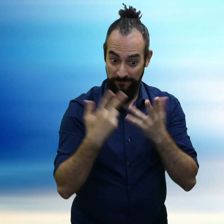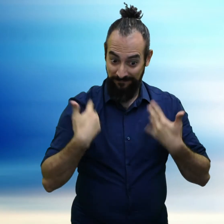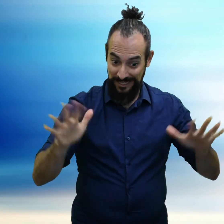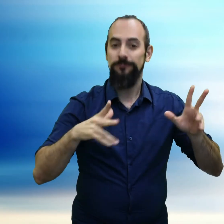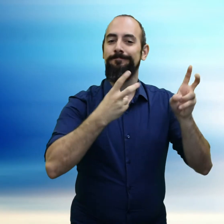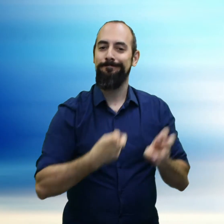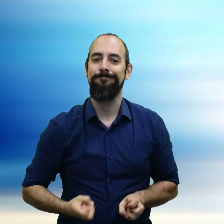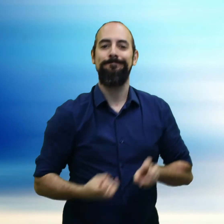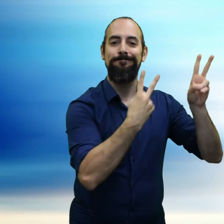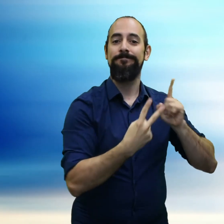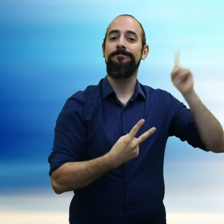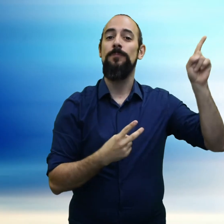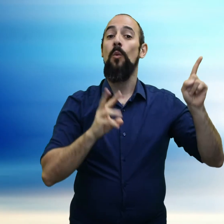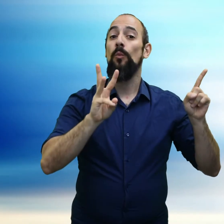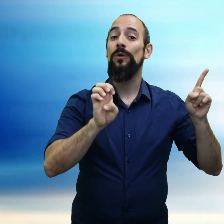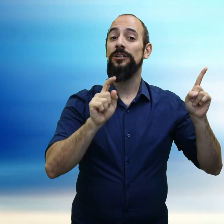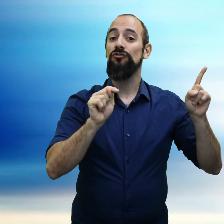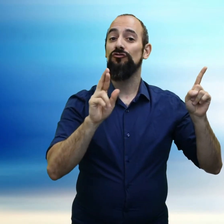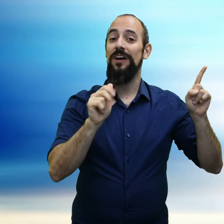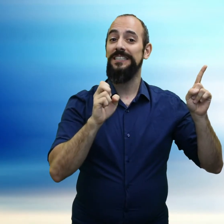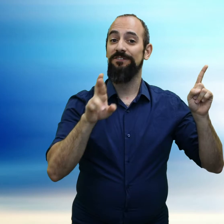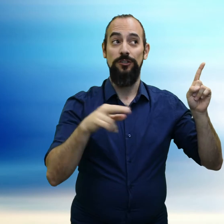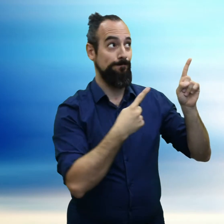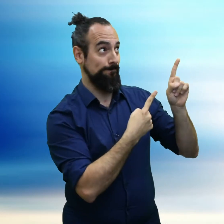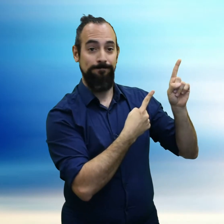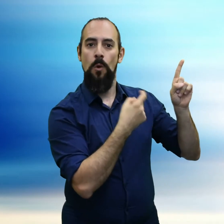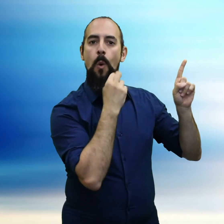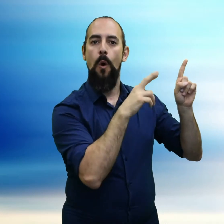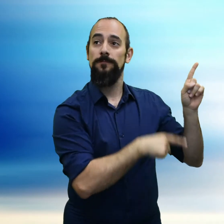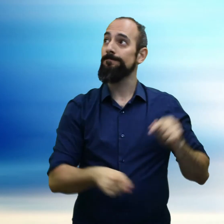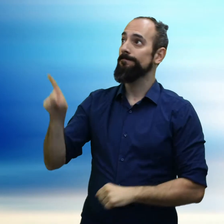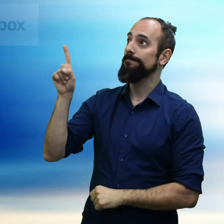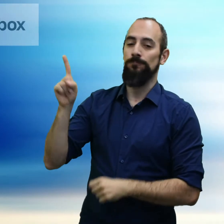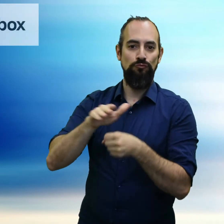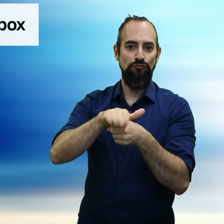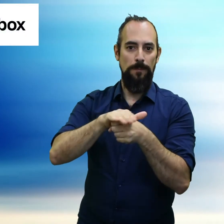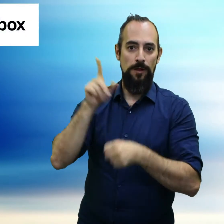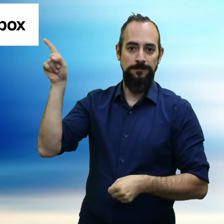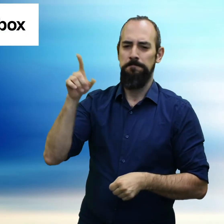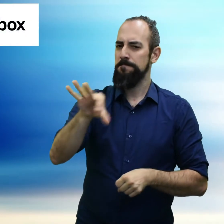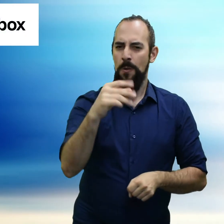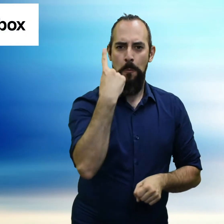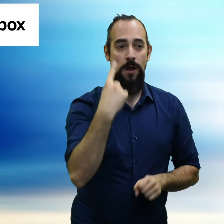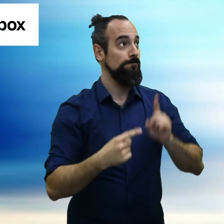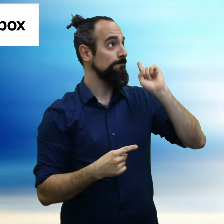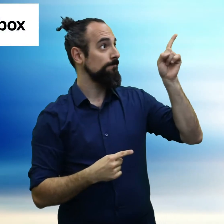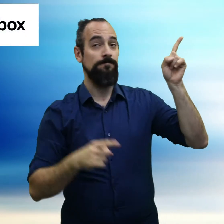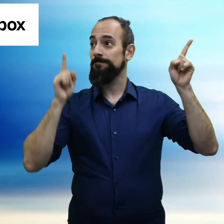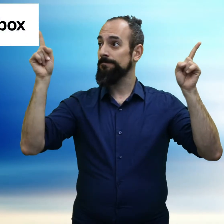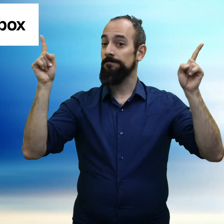When you are done, please upload the video to WeTransfer or Dropbox. Pick either one.